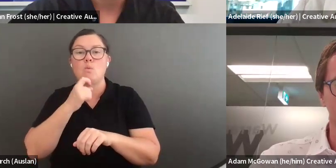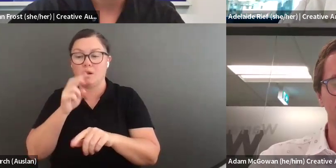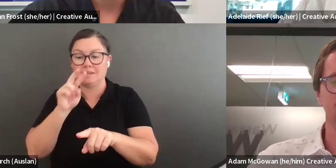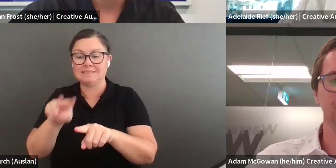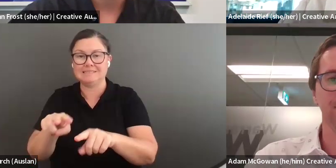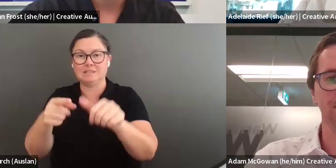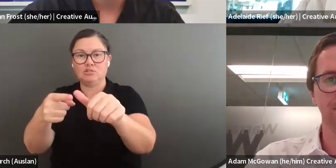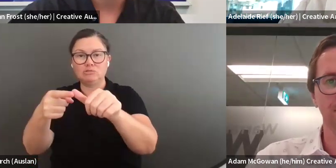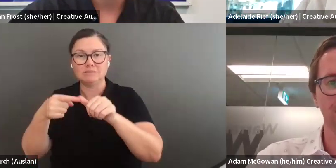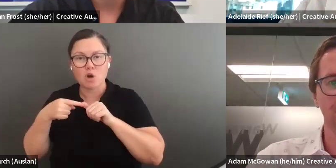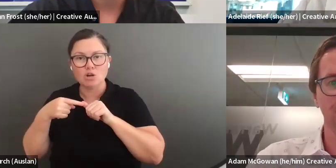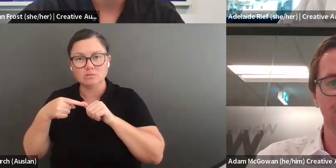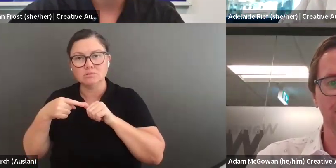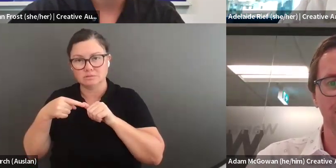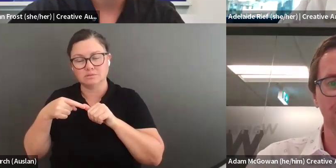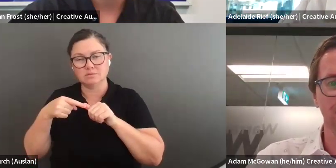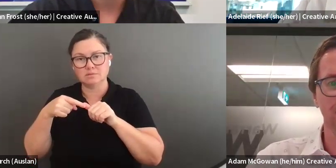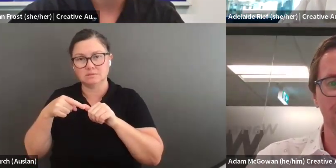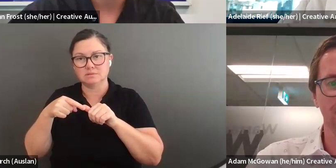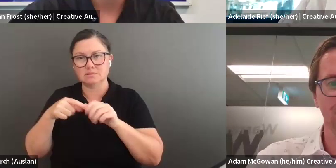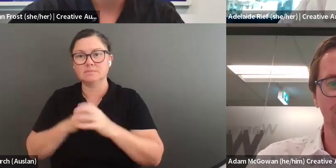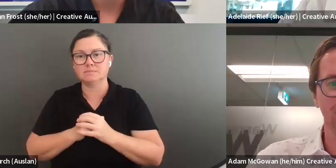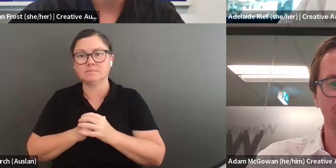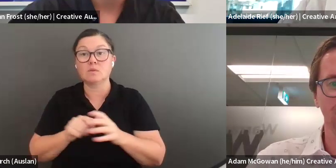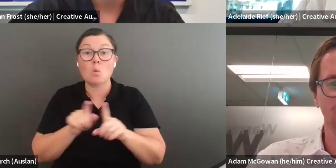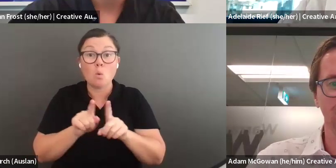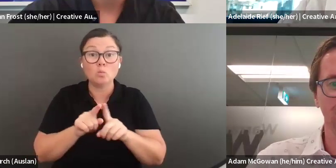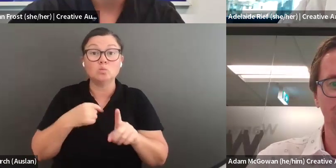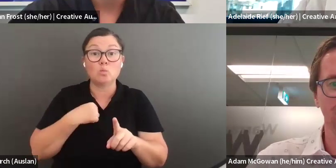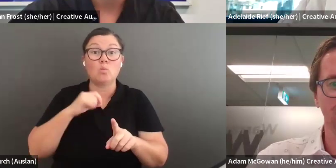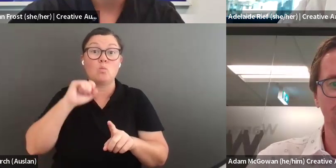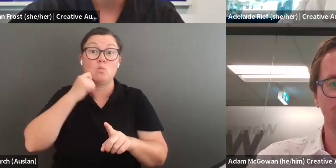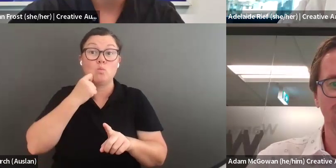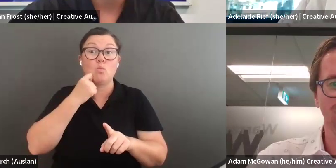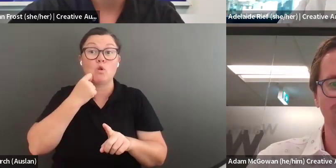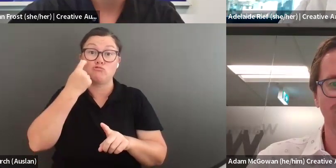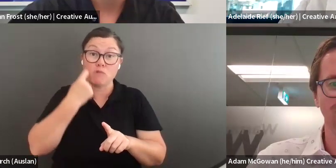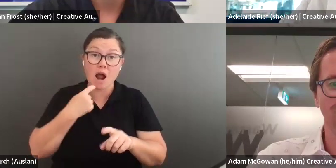questions into that box and you will receive responses in writing to many of the questions in